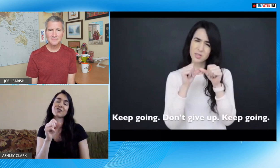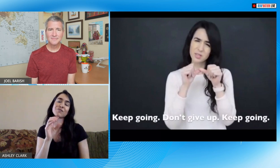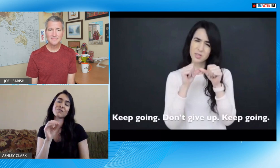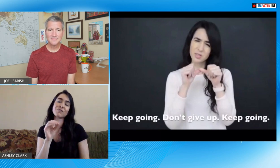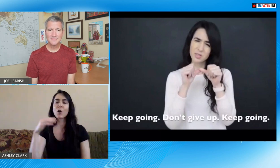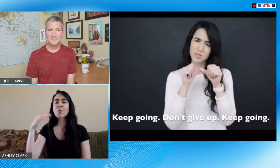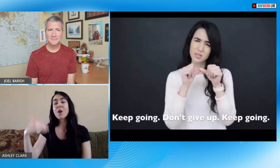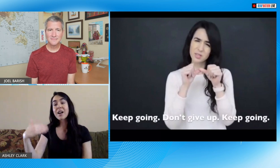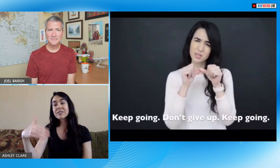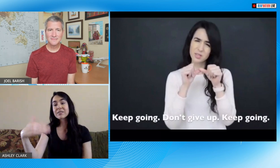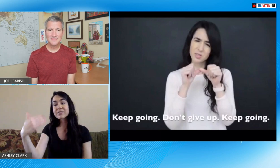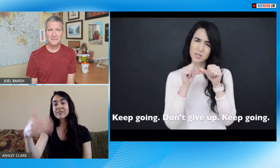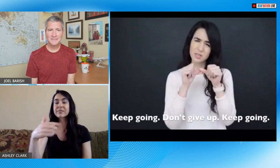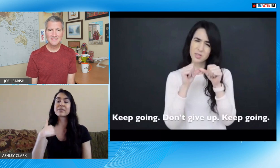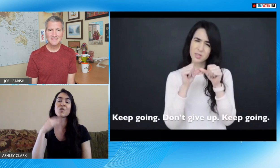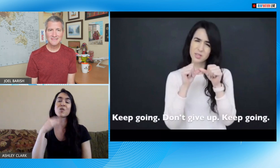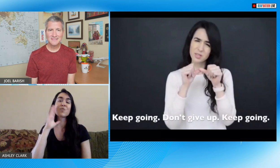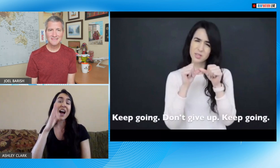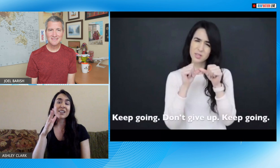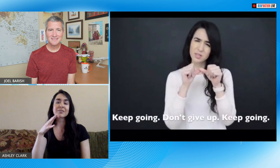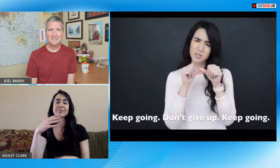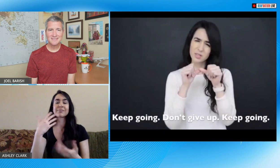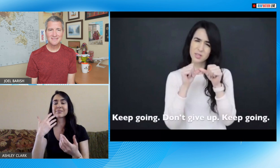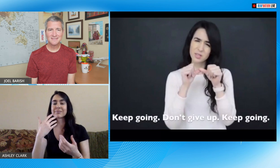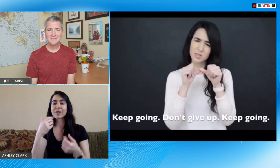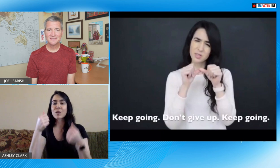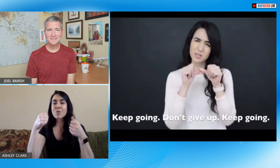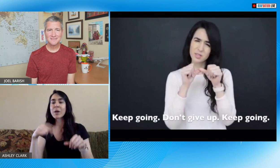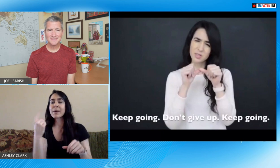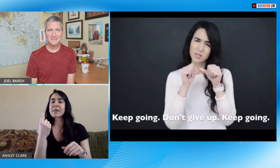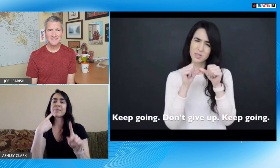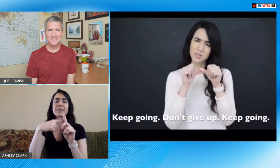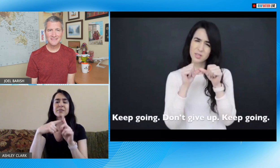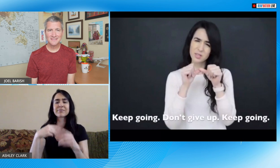messages and self-improvement messages I'll add those in every once in